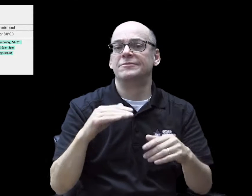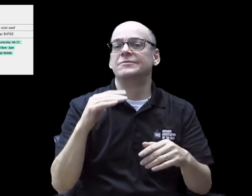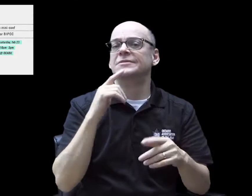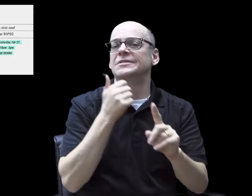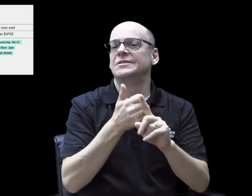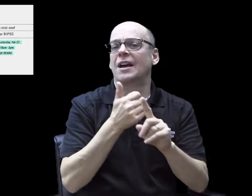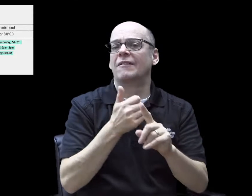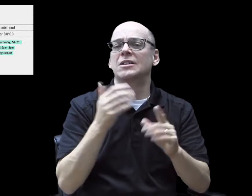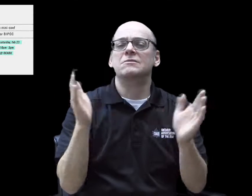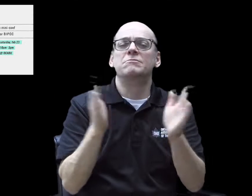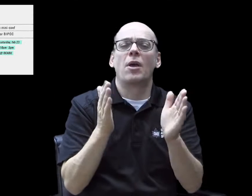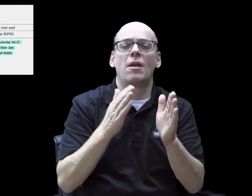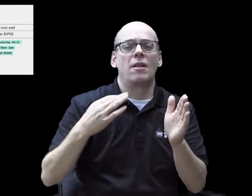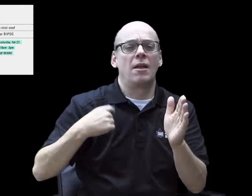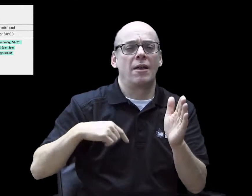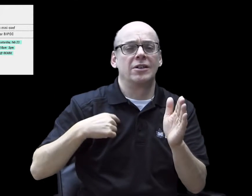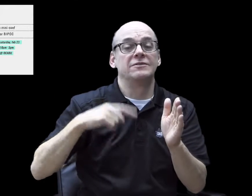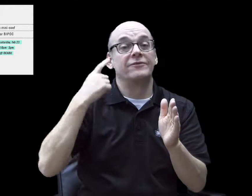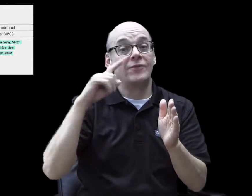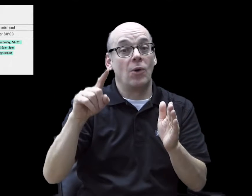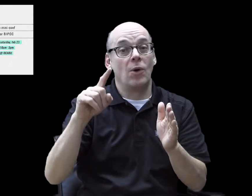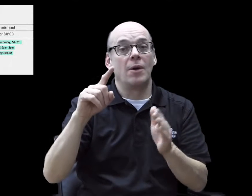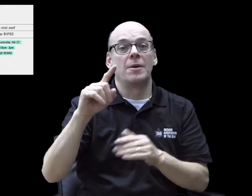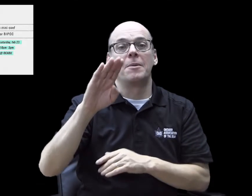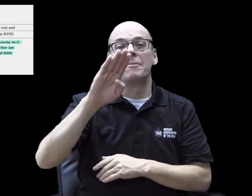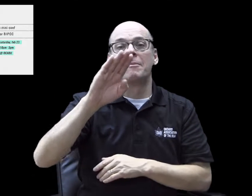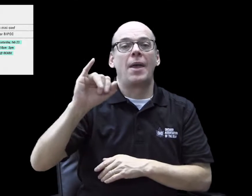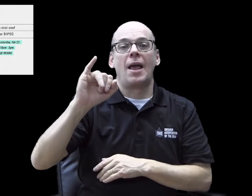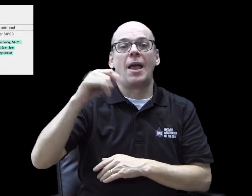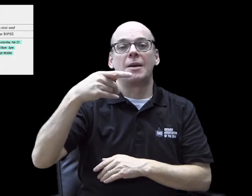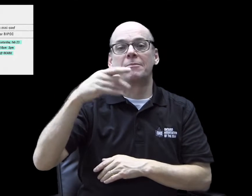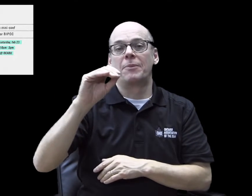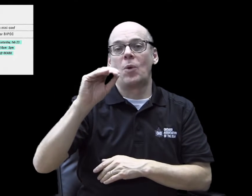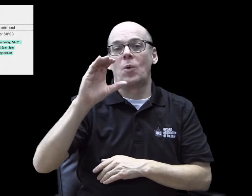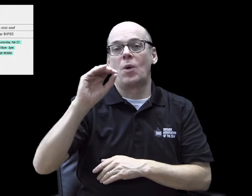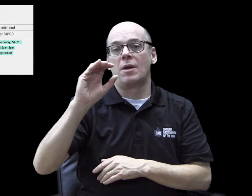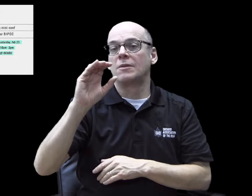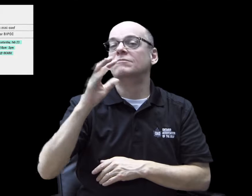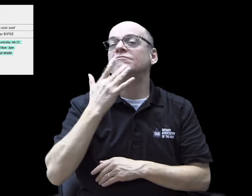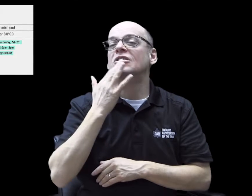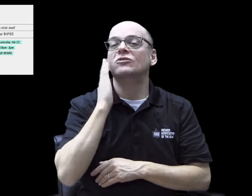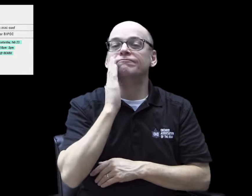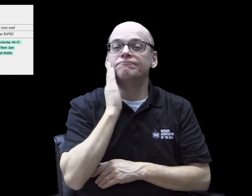It is a mini-conference for Black, Indigenous, and People of Colour (BIPOC) communities in Toronto.